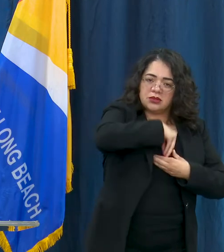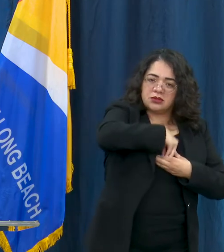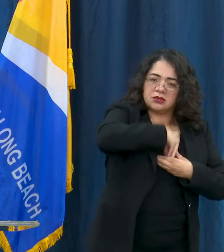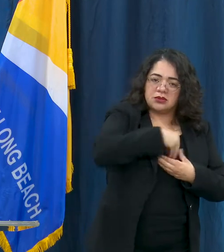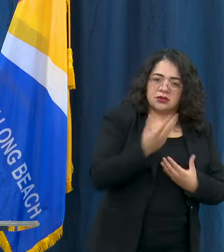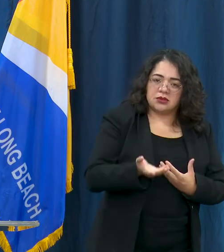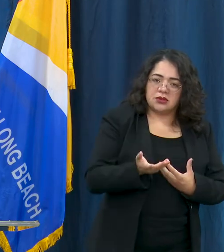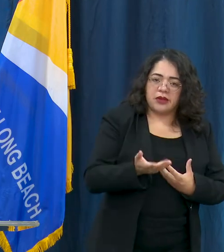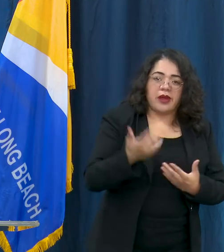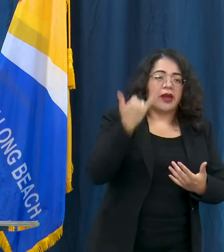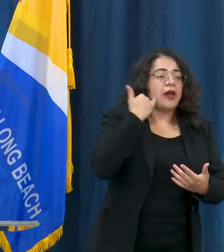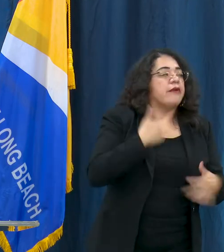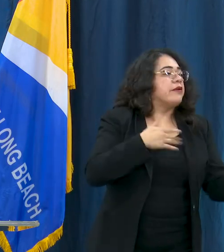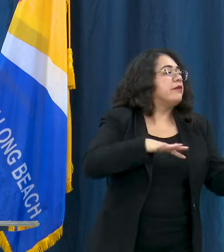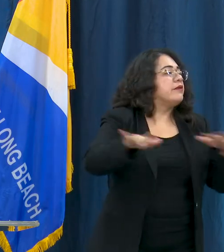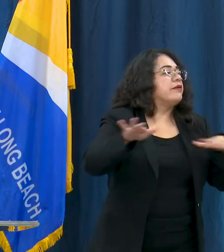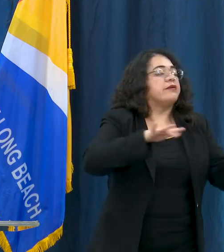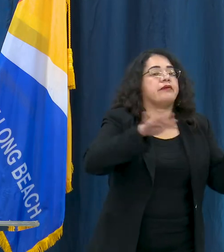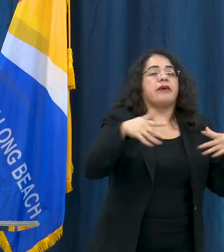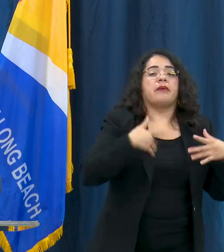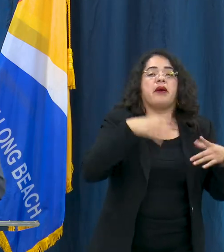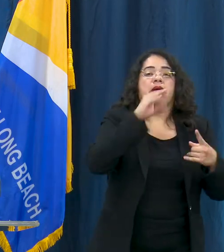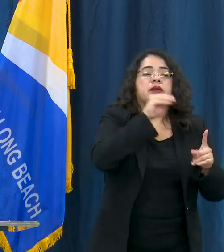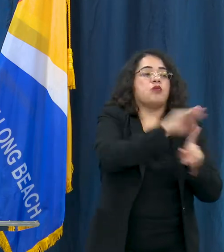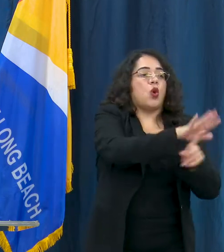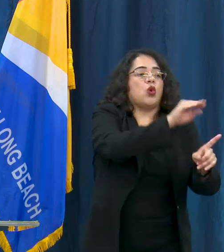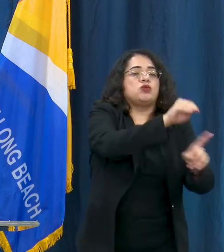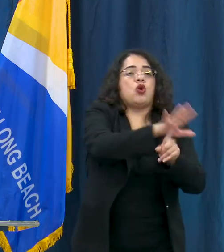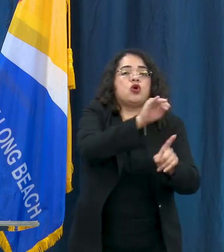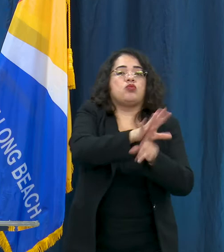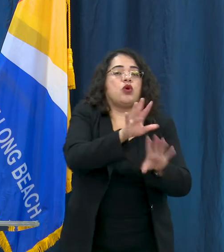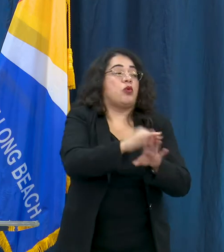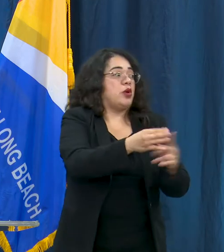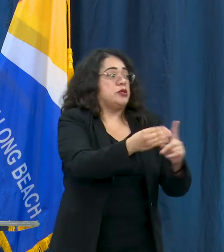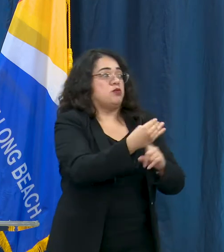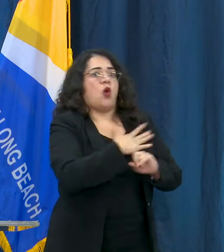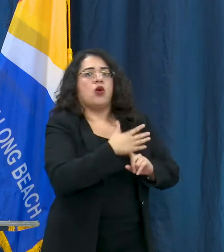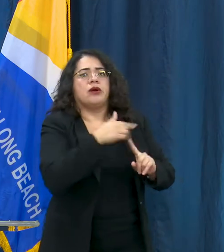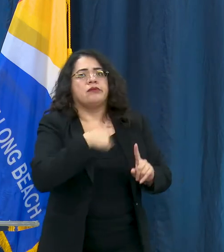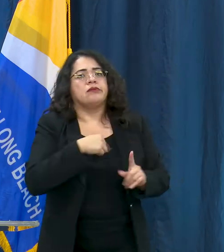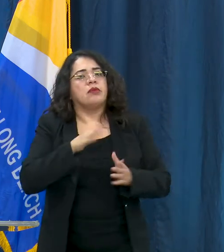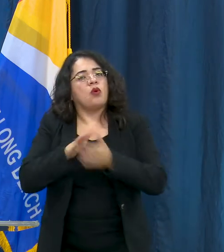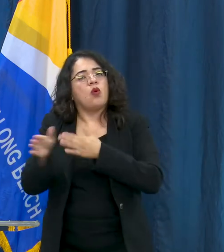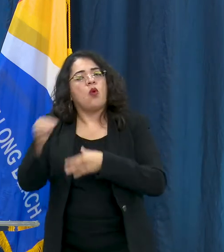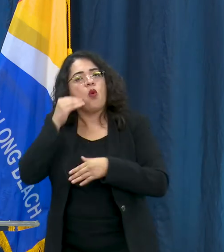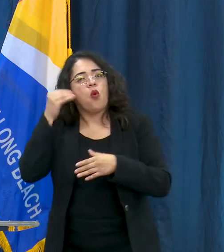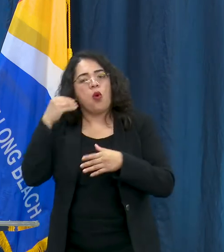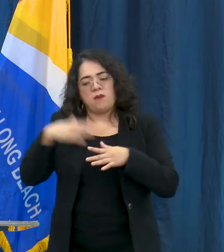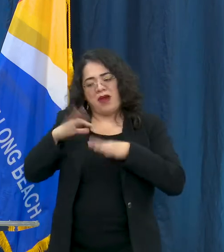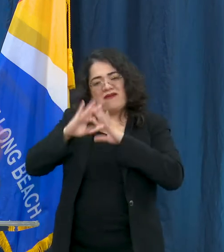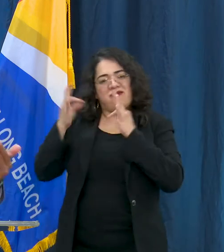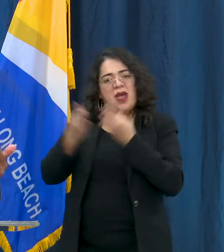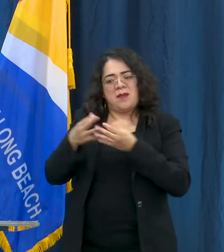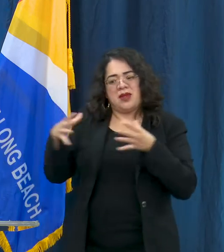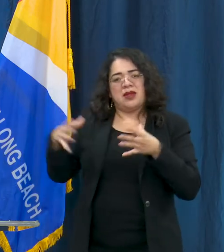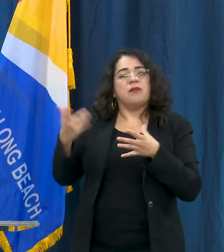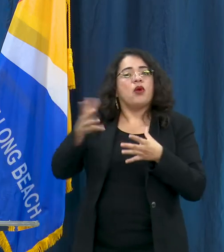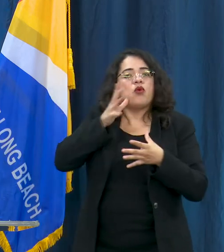grandparents that are vulnerable, and can cause death and great sickness so we wish folks would be more responsible.